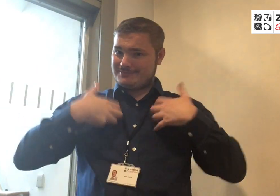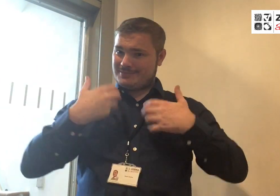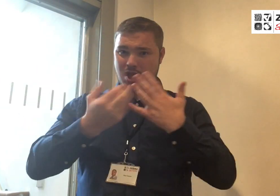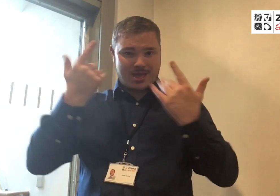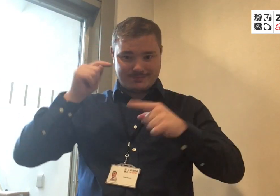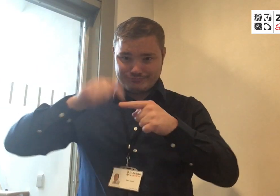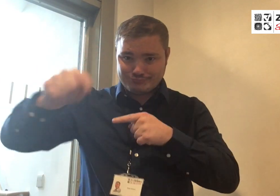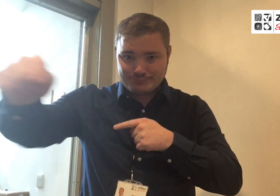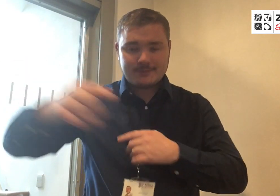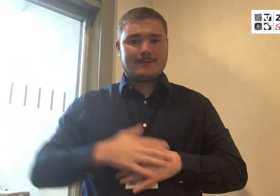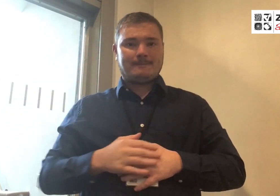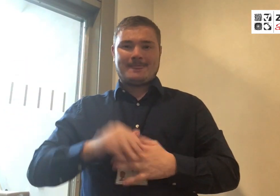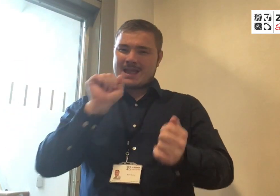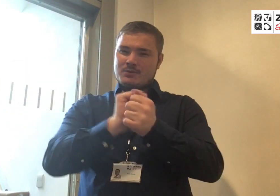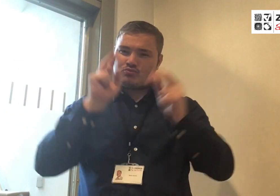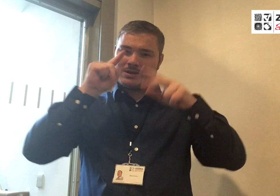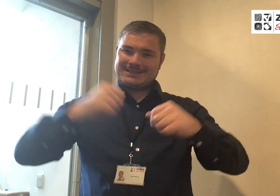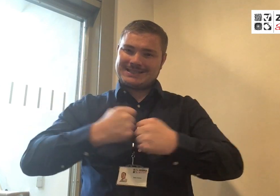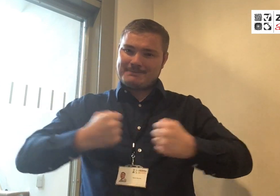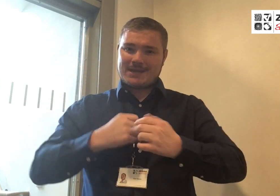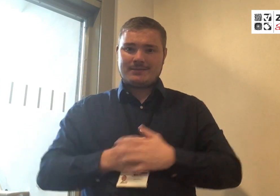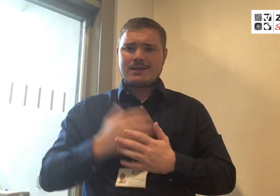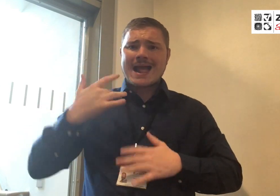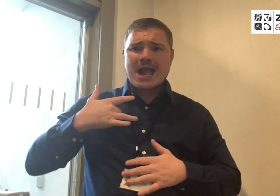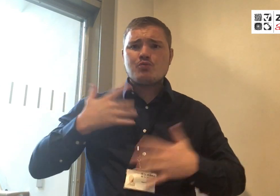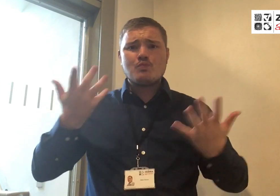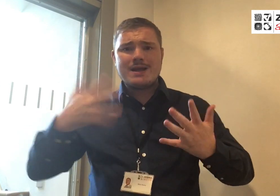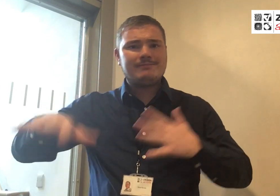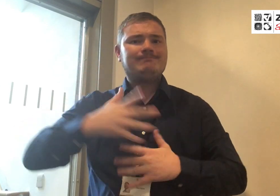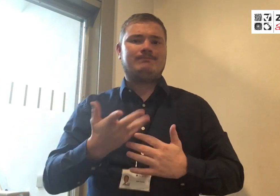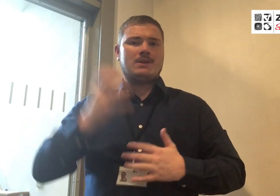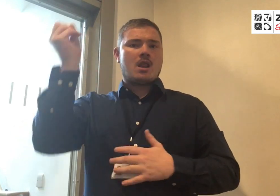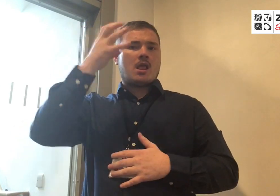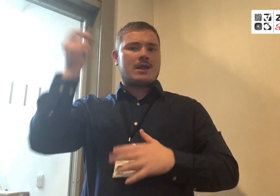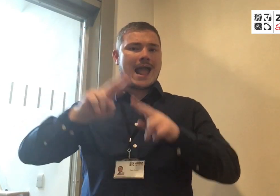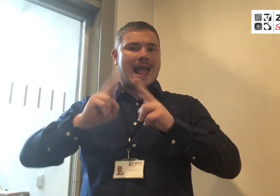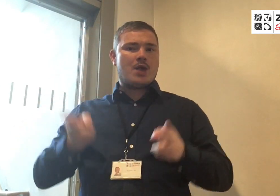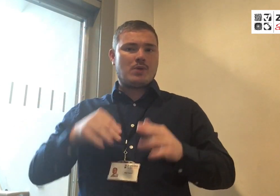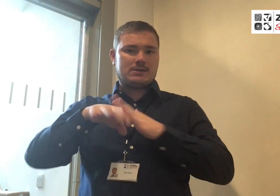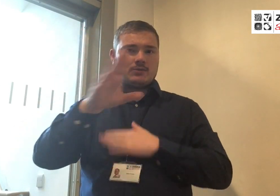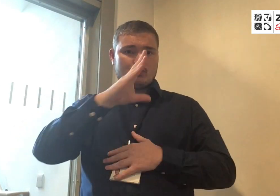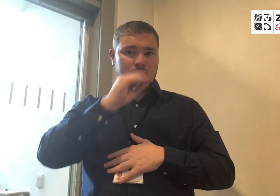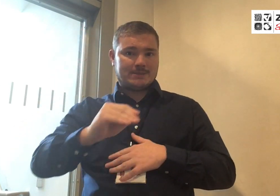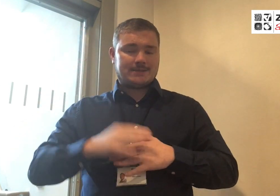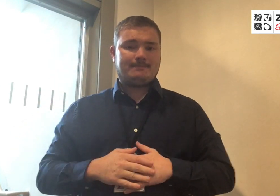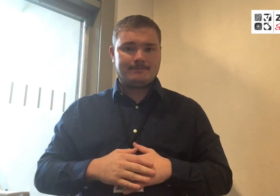So, you can see that we have some interesting speakers coming up. For details of future speakers, watch this space! The coffee mornings will take place at Light House, Wolverhampton.